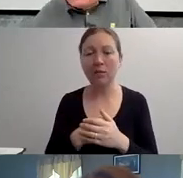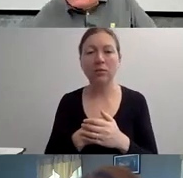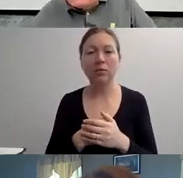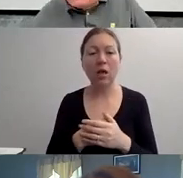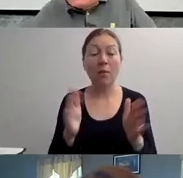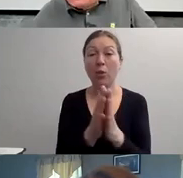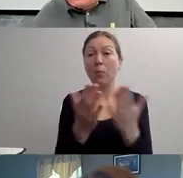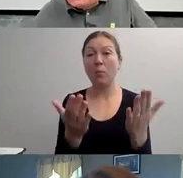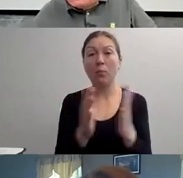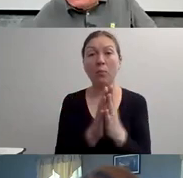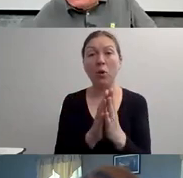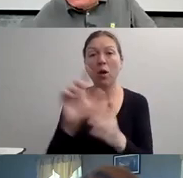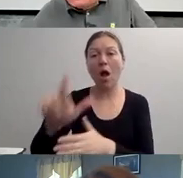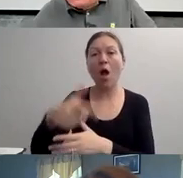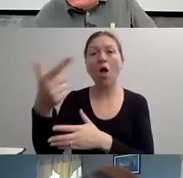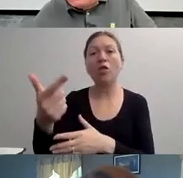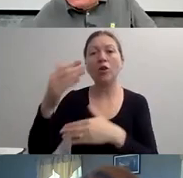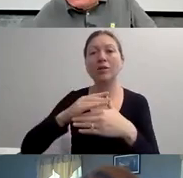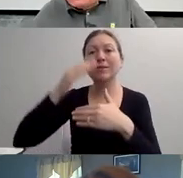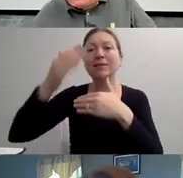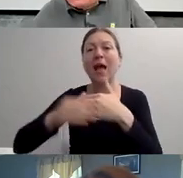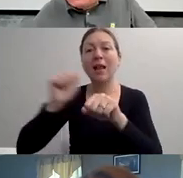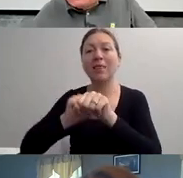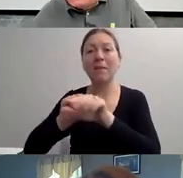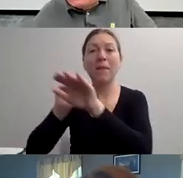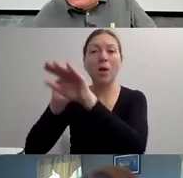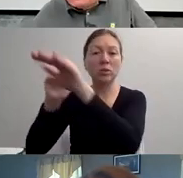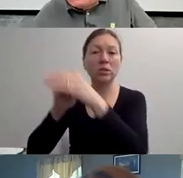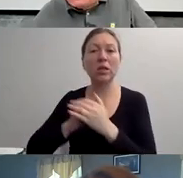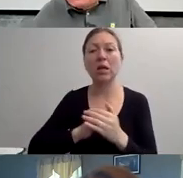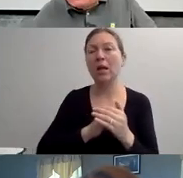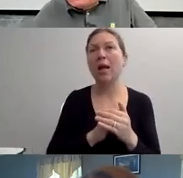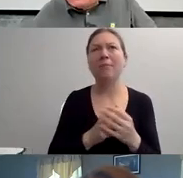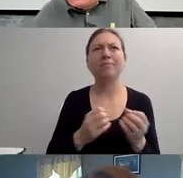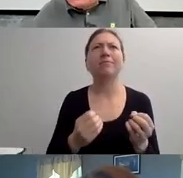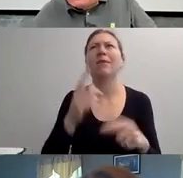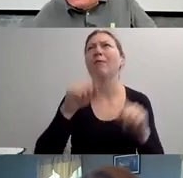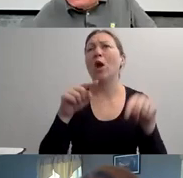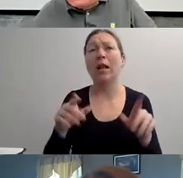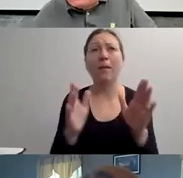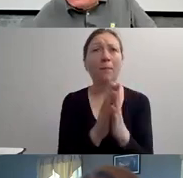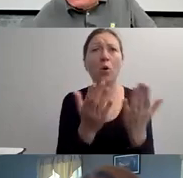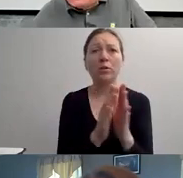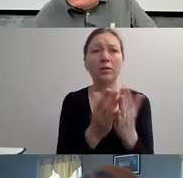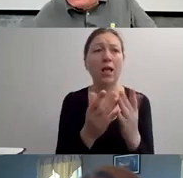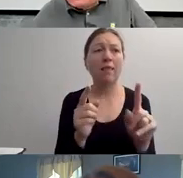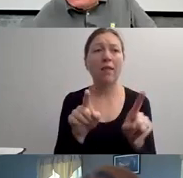"AND ABOUT EVERY THIRD EPISODE, THERE WAS ALWAYS SOMEBODY THAT HAD A DISABILITY.